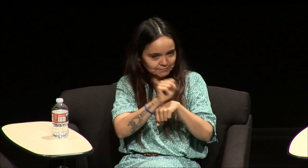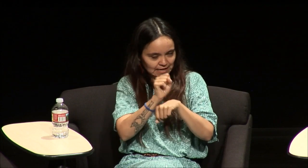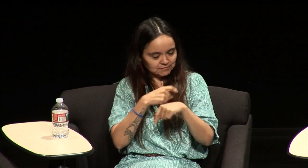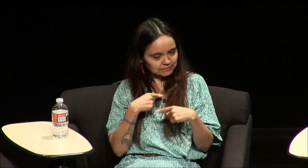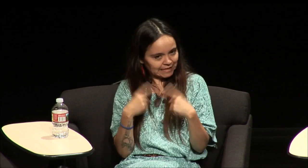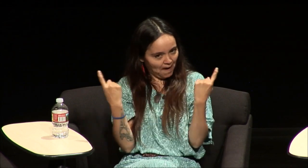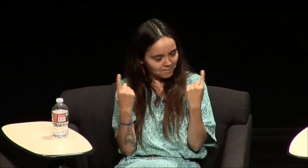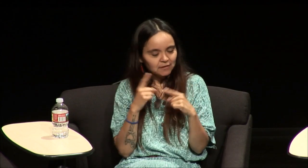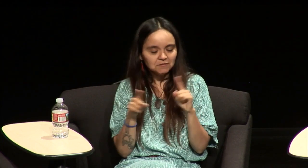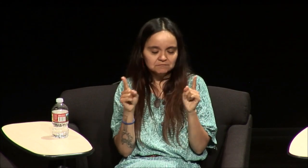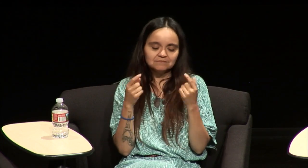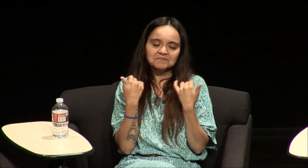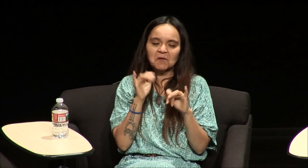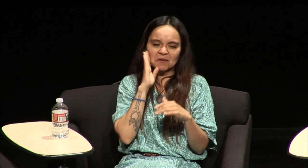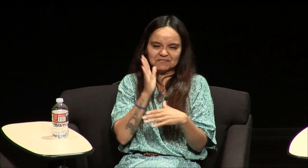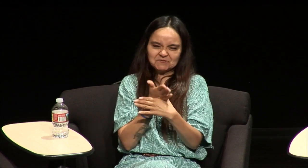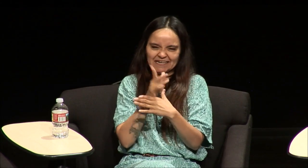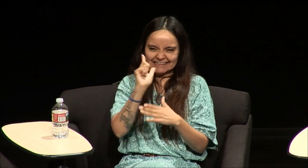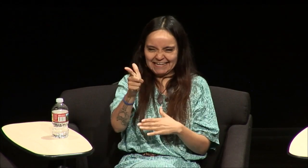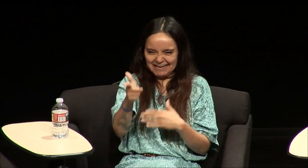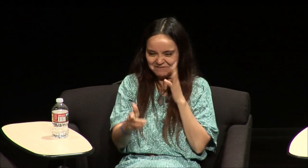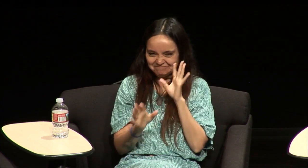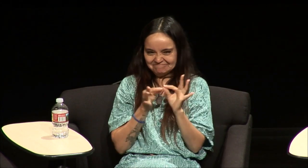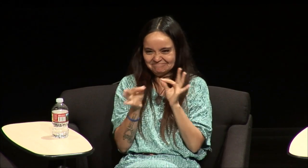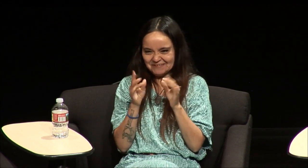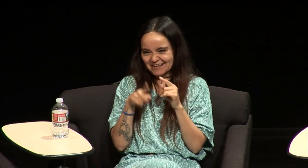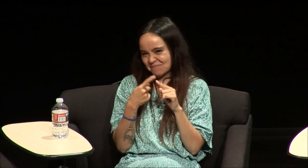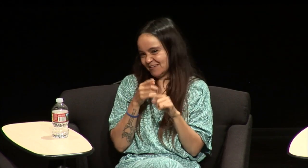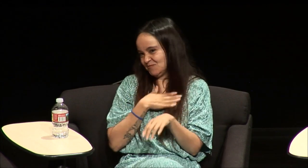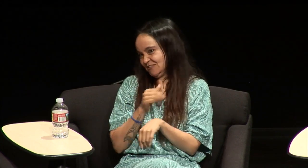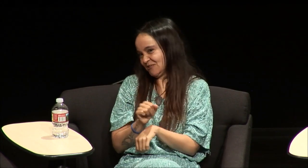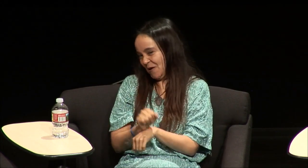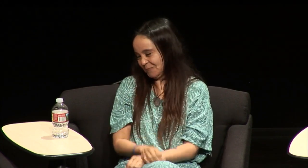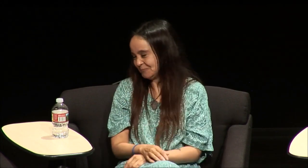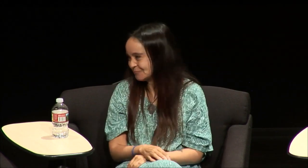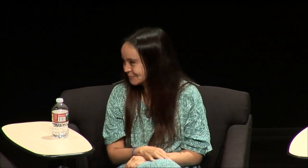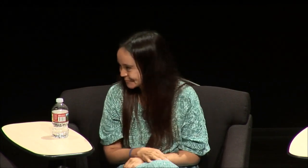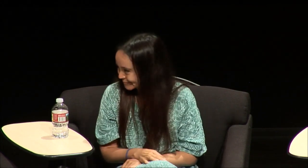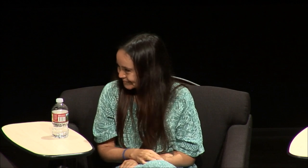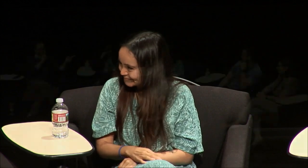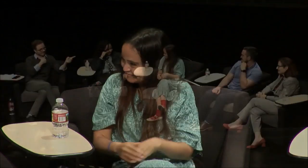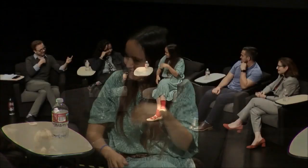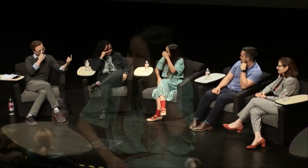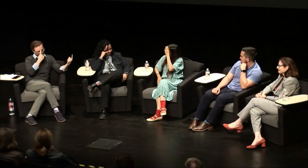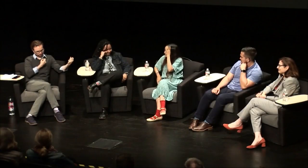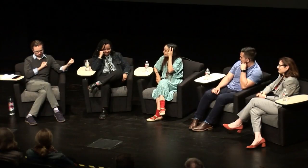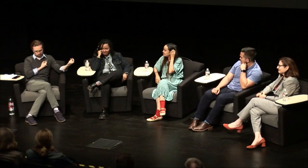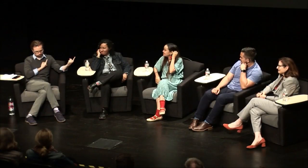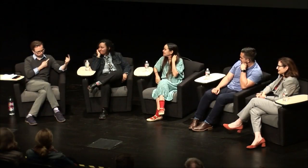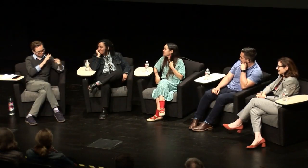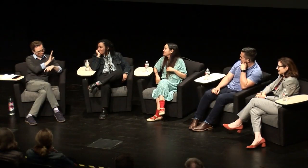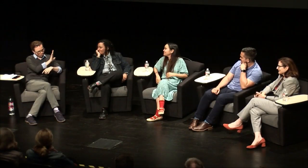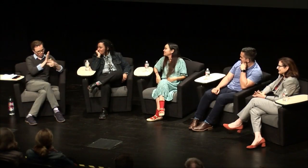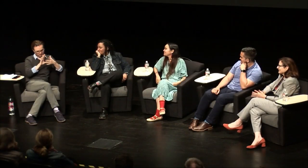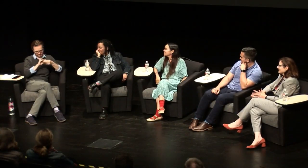especially at work sometimes but that'll share later about my job. [Wink:] ya know one